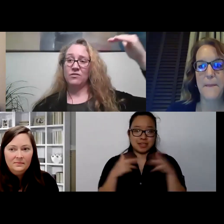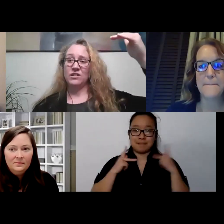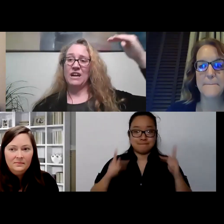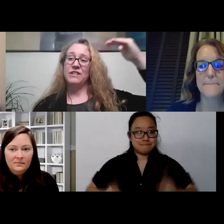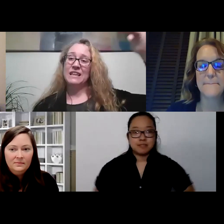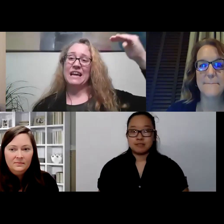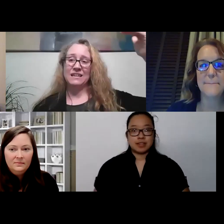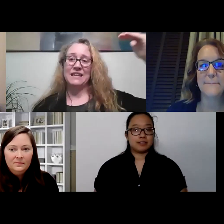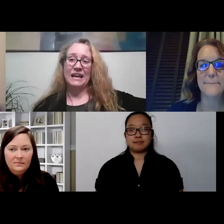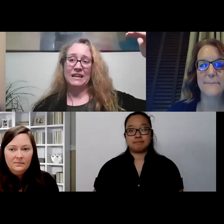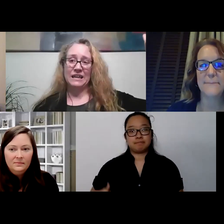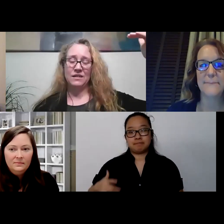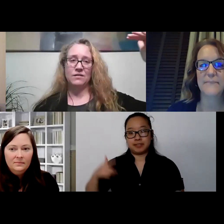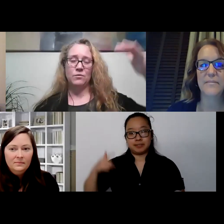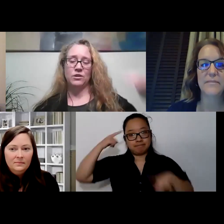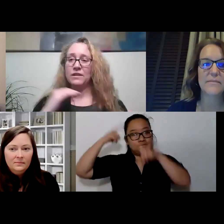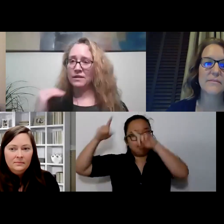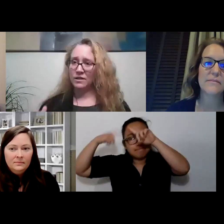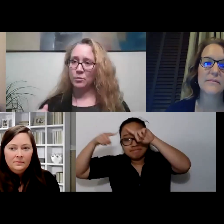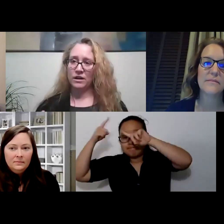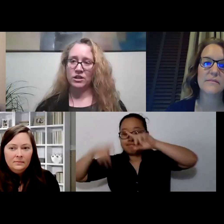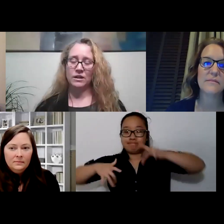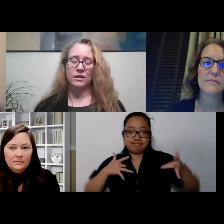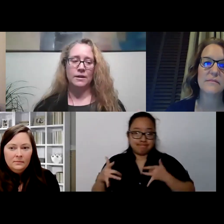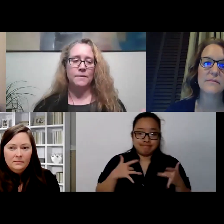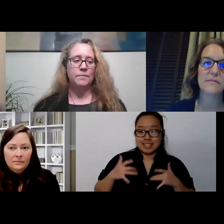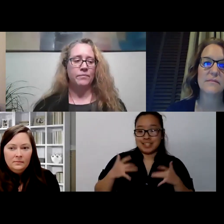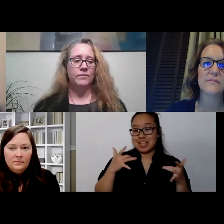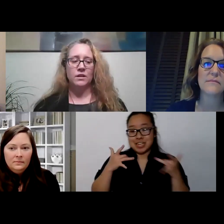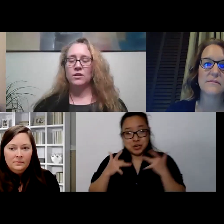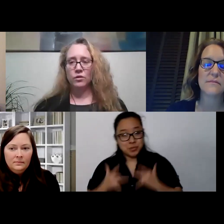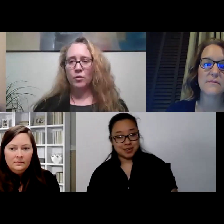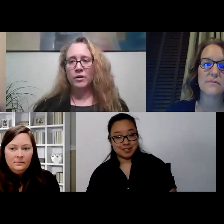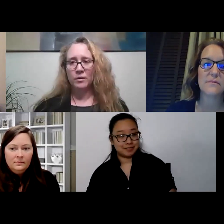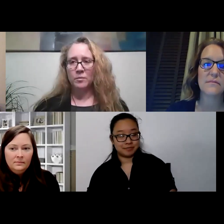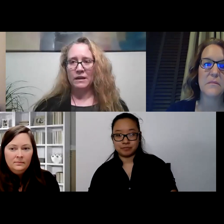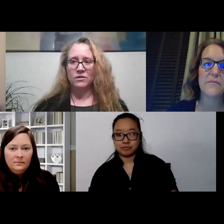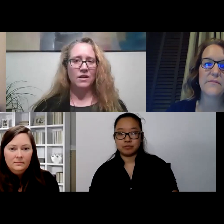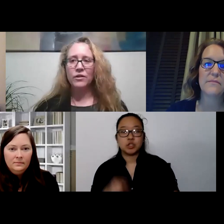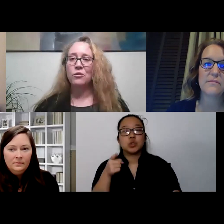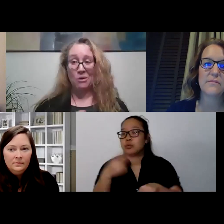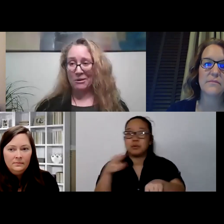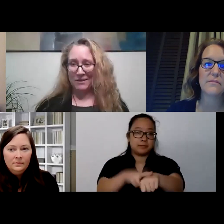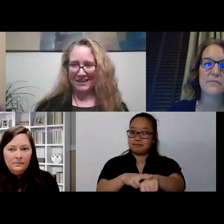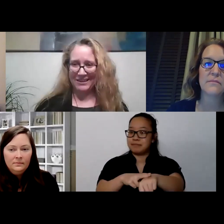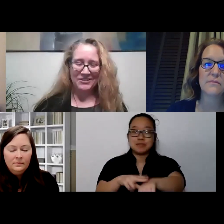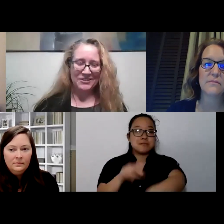when you're feeling that anxiety, when you're feeling that depression, you're a normal human being. There's nothing wrong with you.